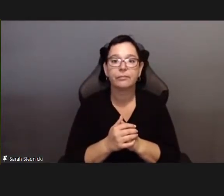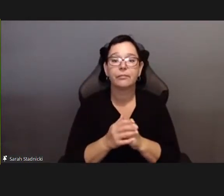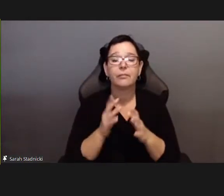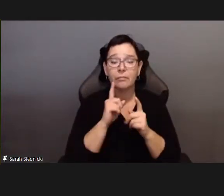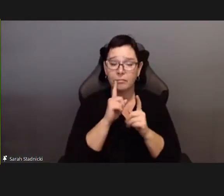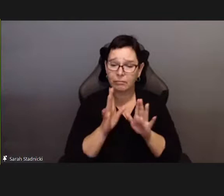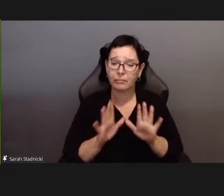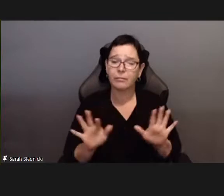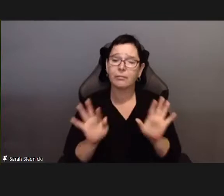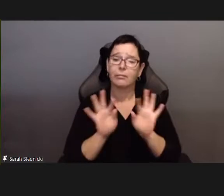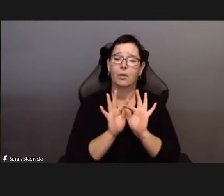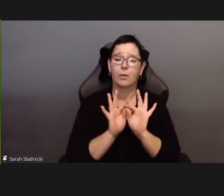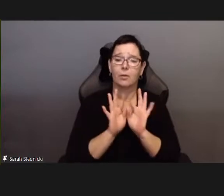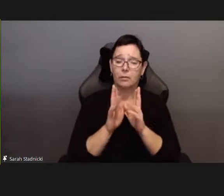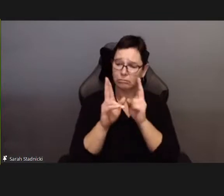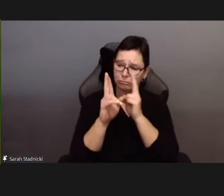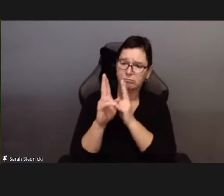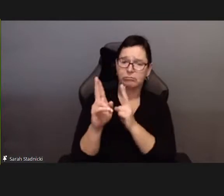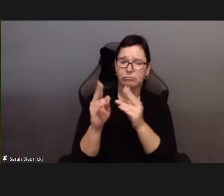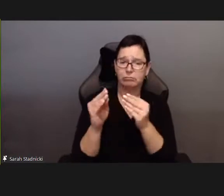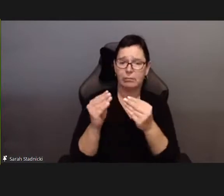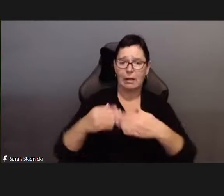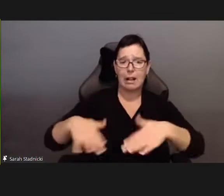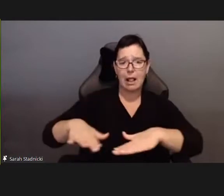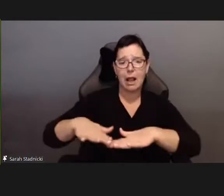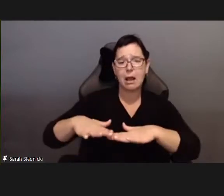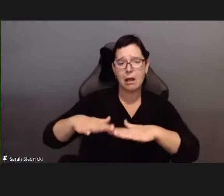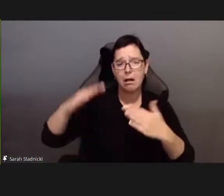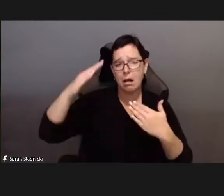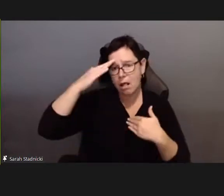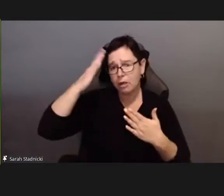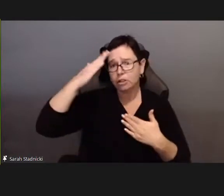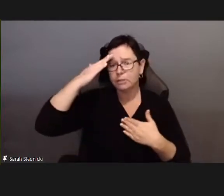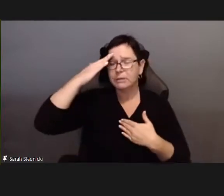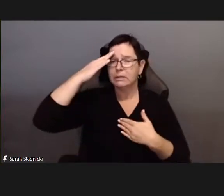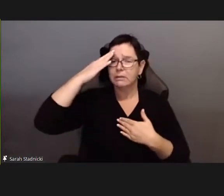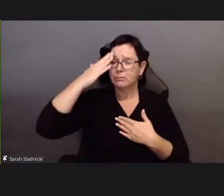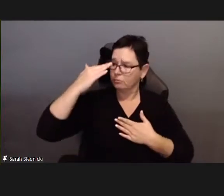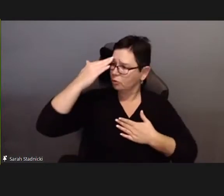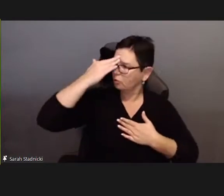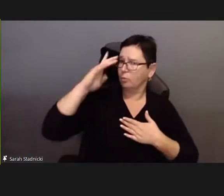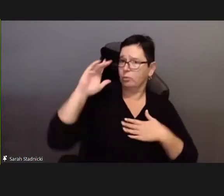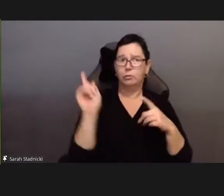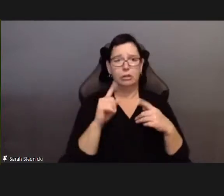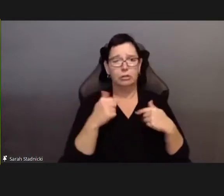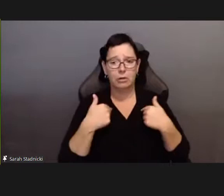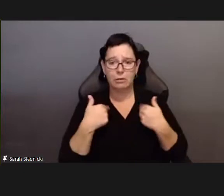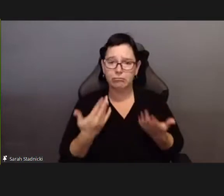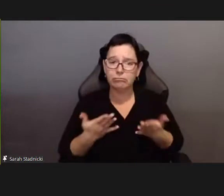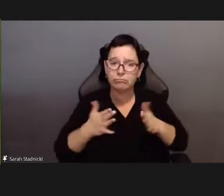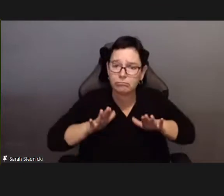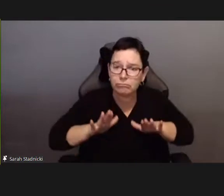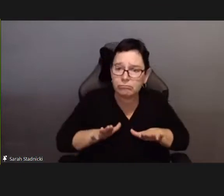including Allied Nations, to peaceably share and protect the resources.